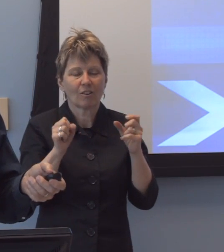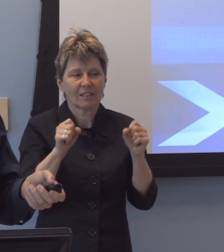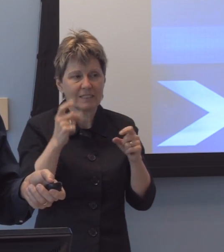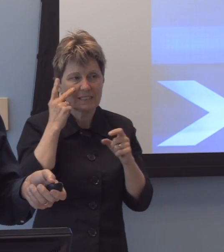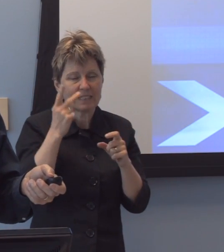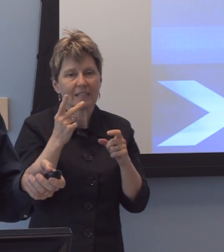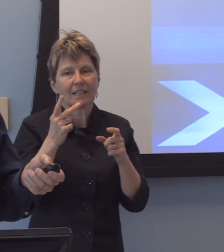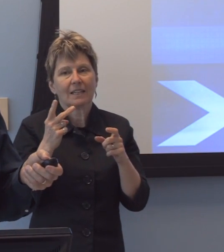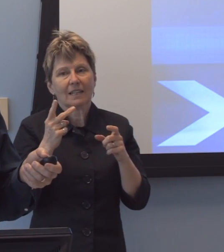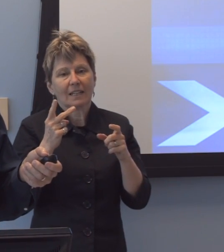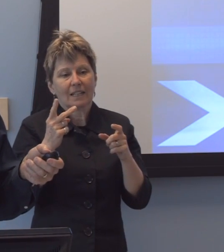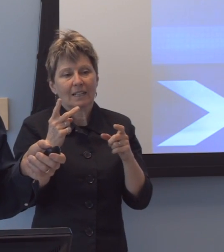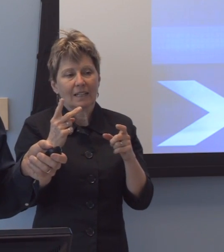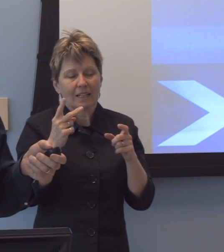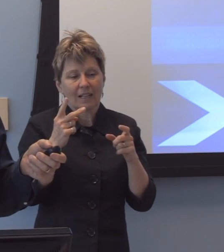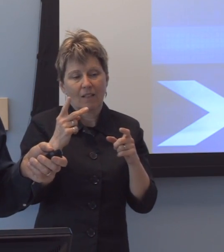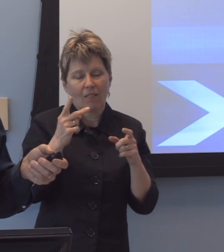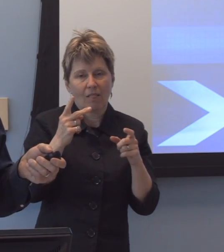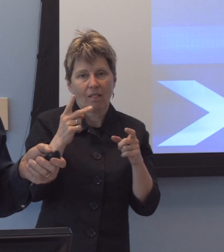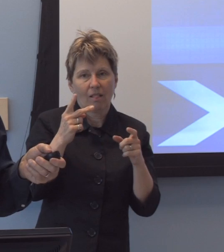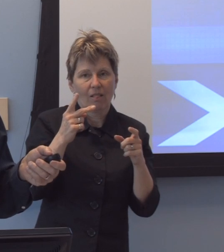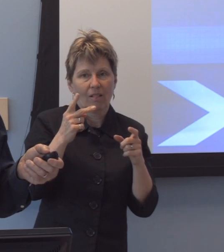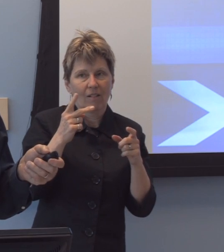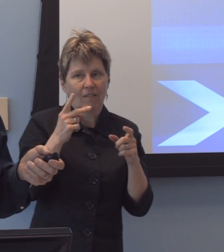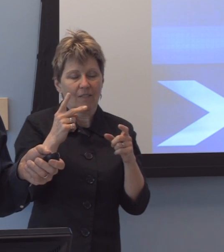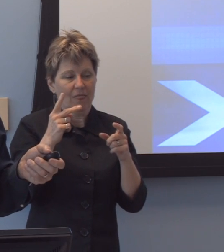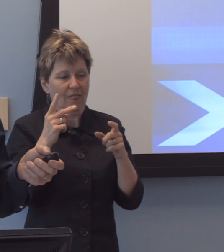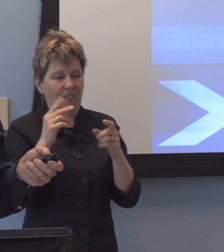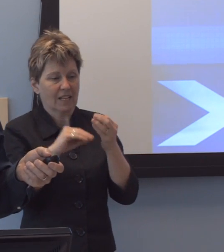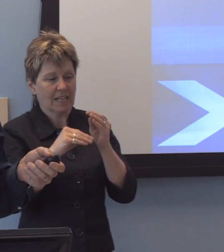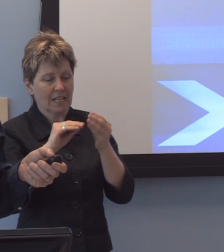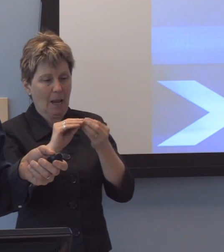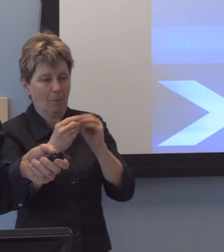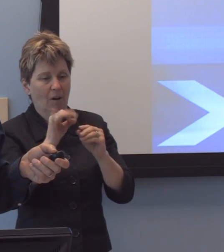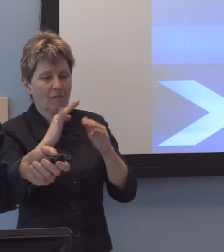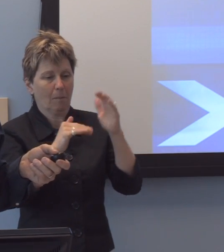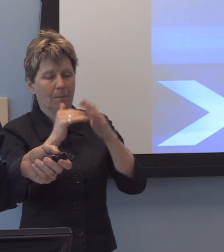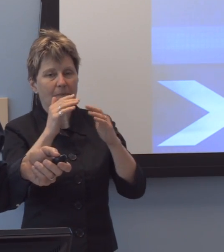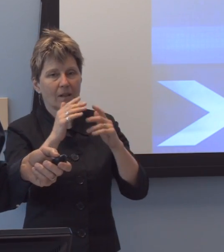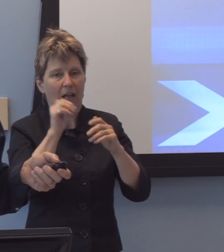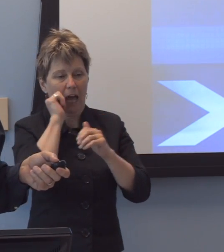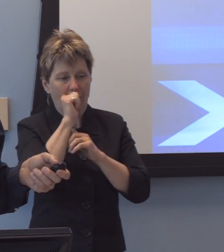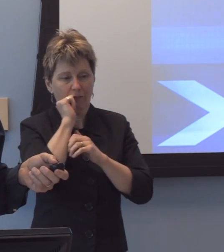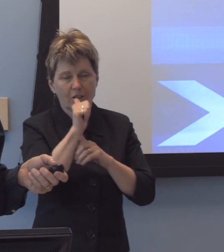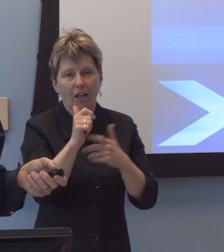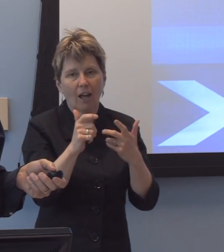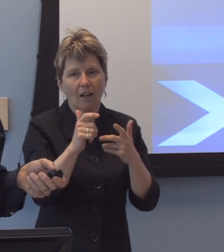that were inaccessible only gone- went up by small increments, right. They-they didn't build buildings that rapidly.